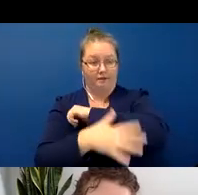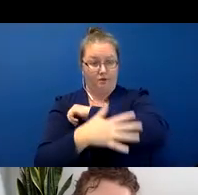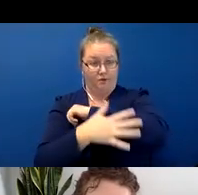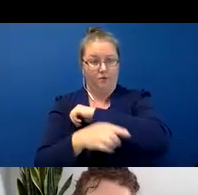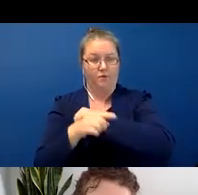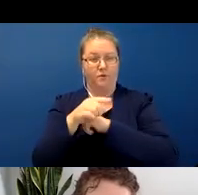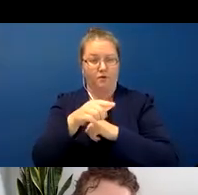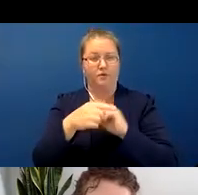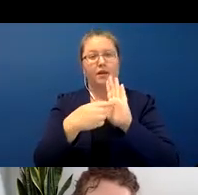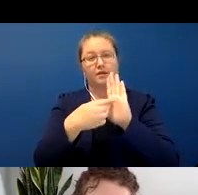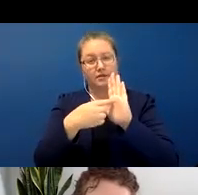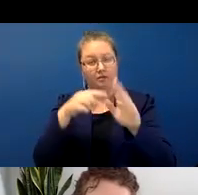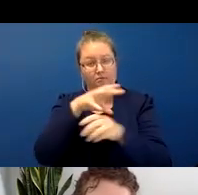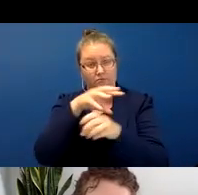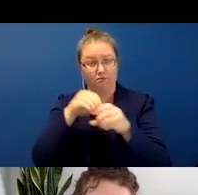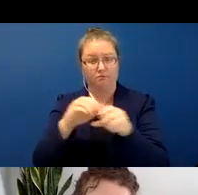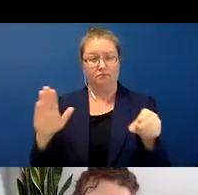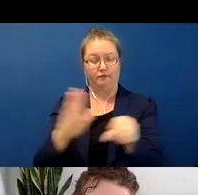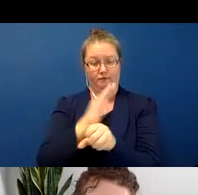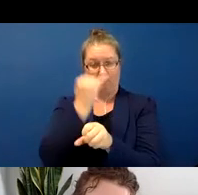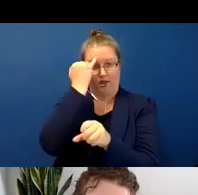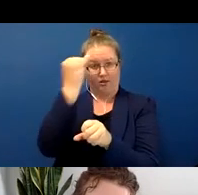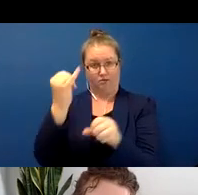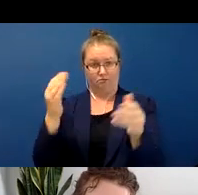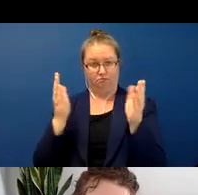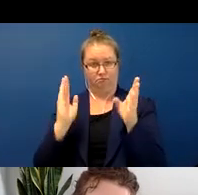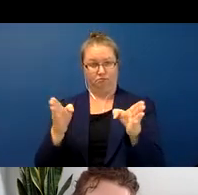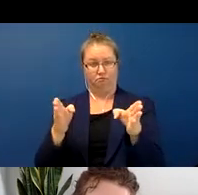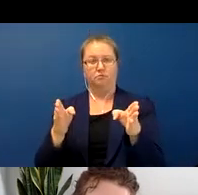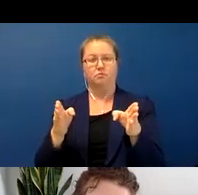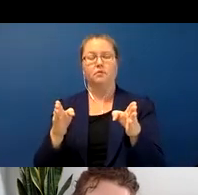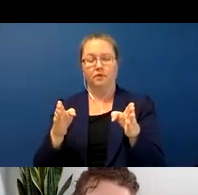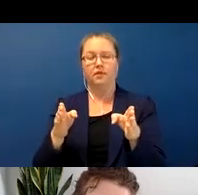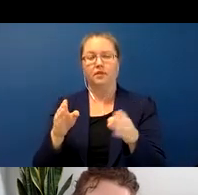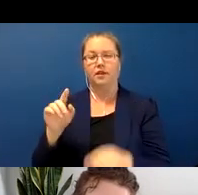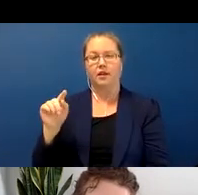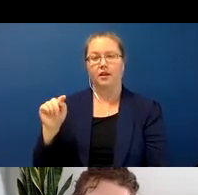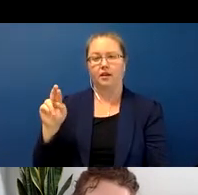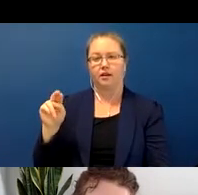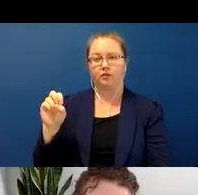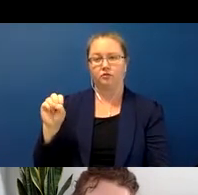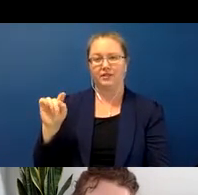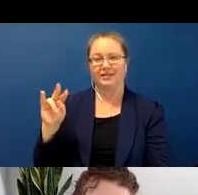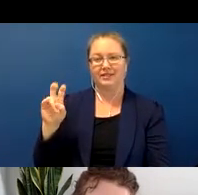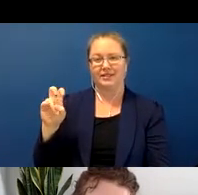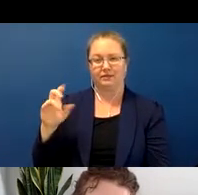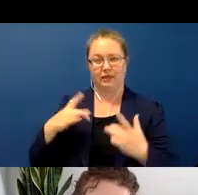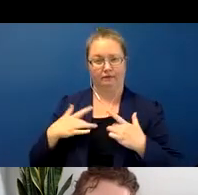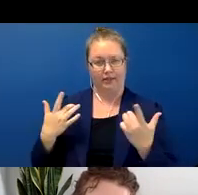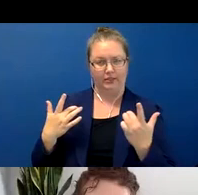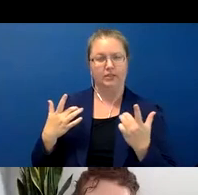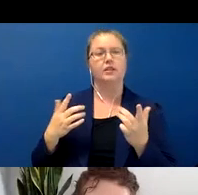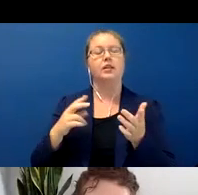you a full proposition and in this case it's a transitive event. So the example is basically